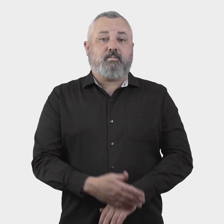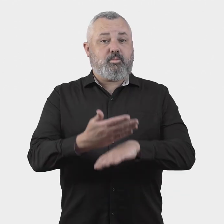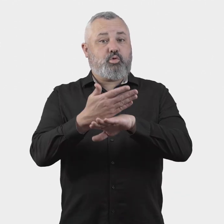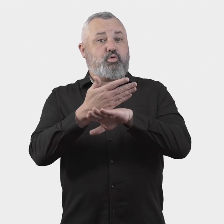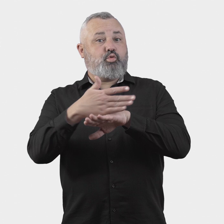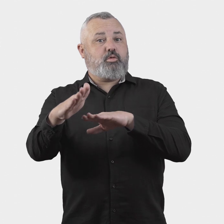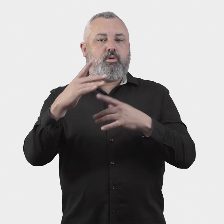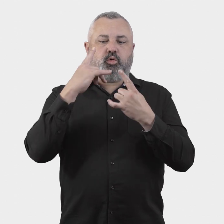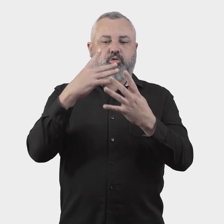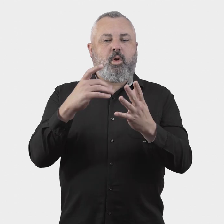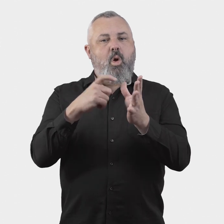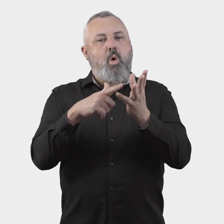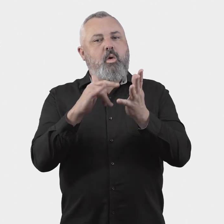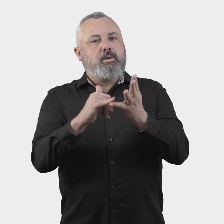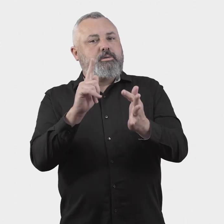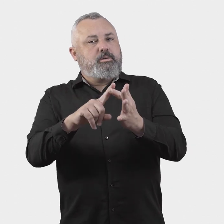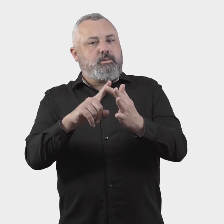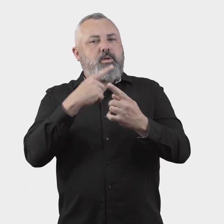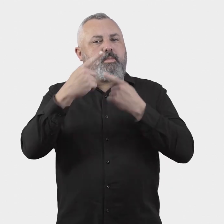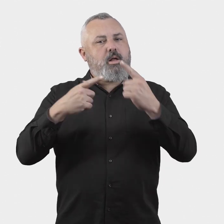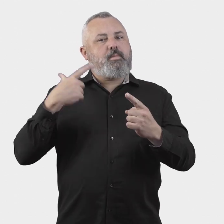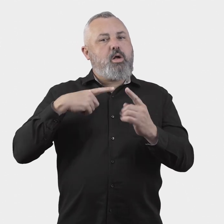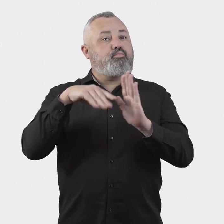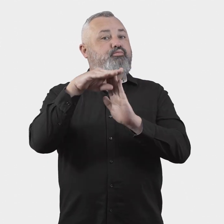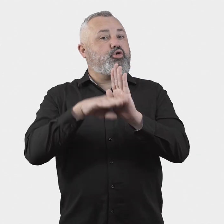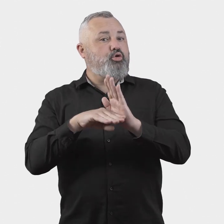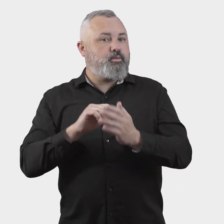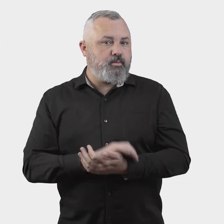4. Show cause arrangement